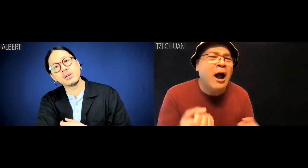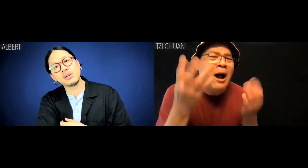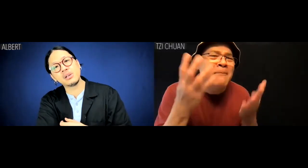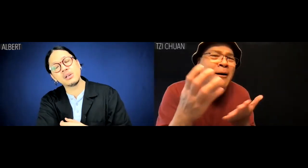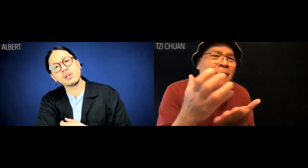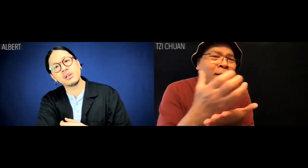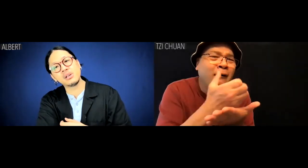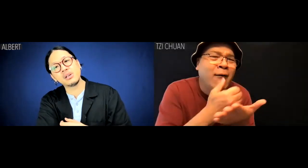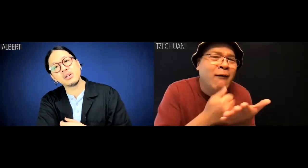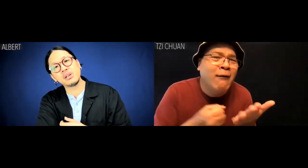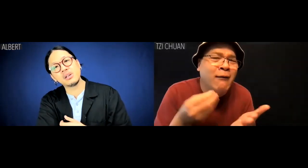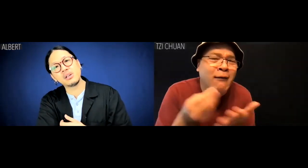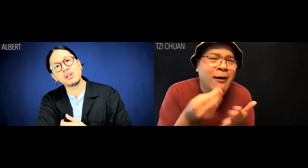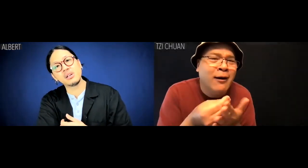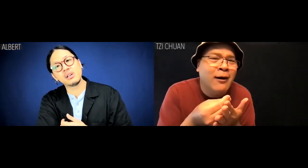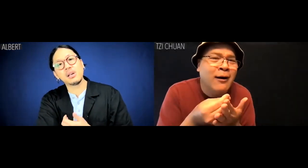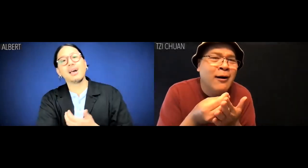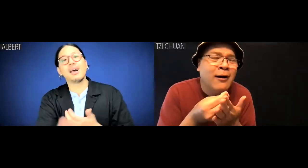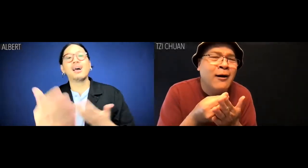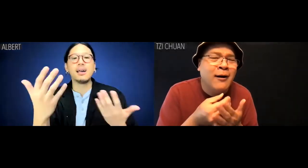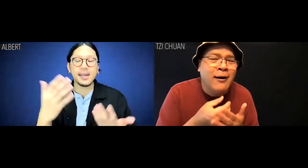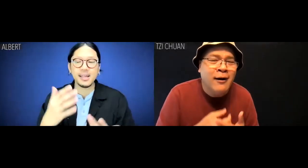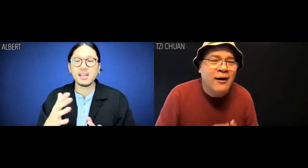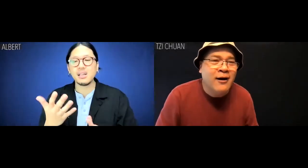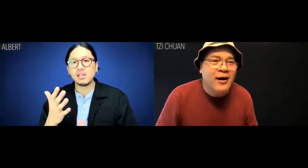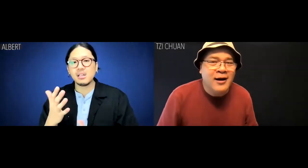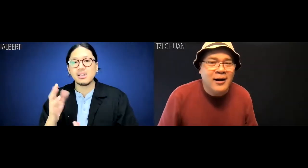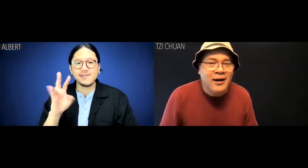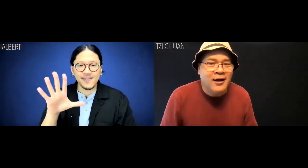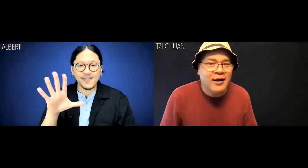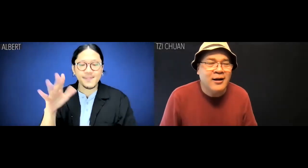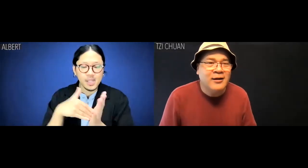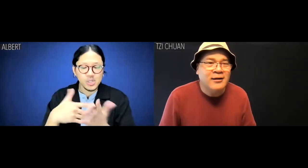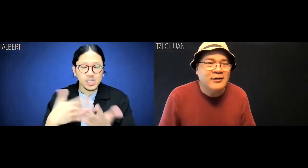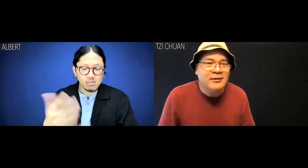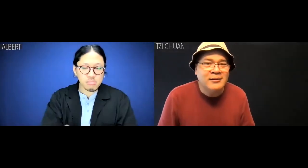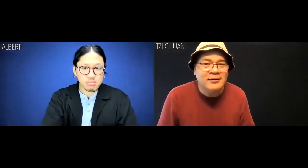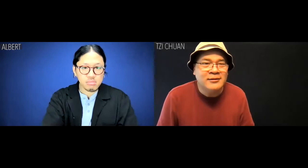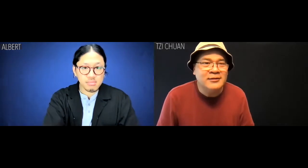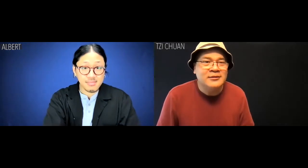Tzi Chuan: How much money you make. Albert: Seventy-five thousand.